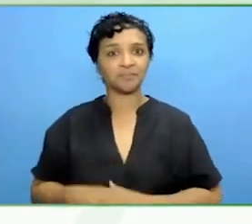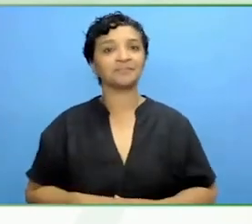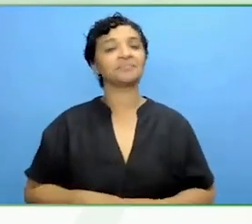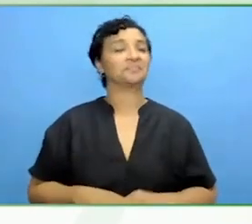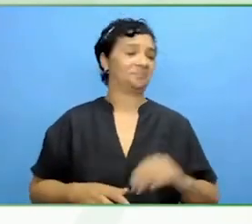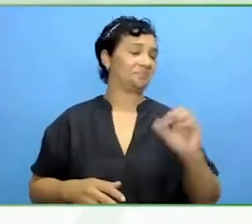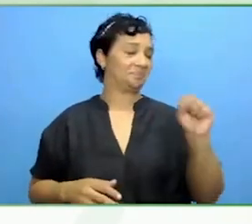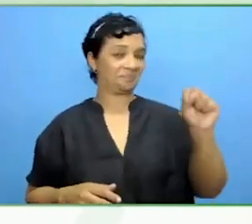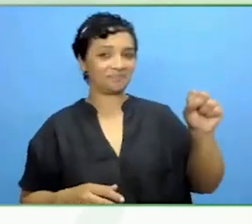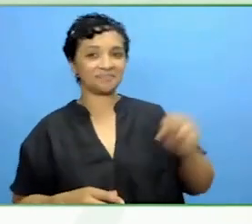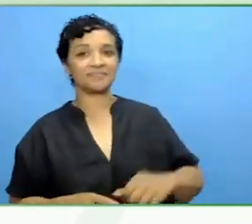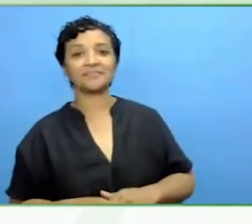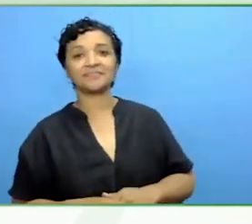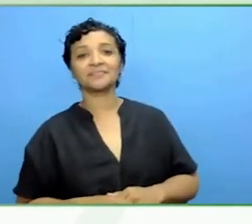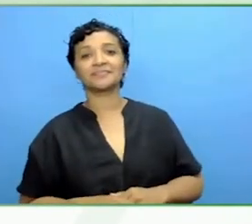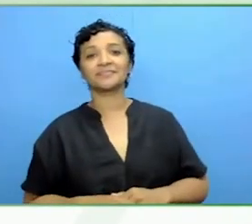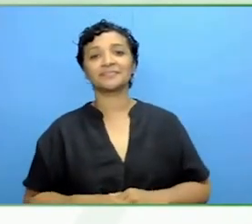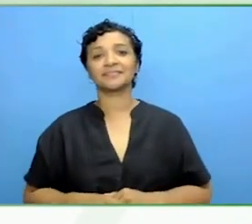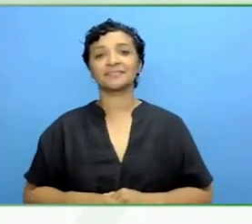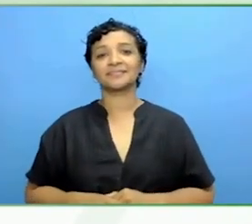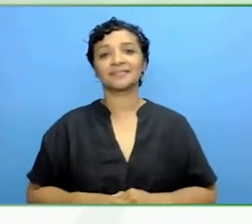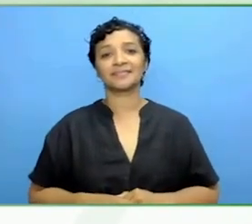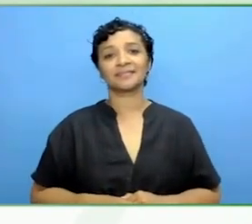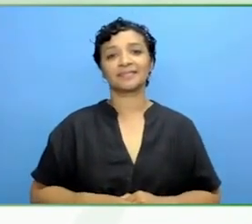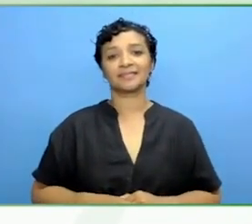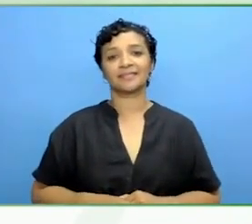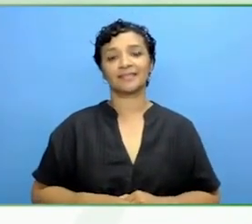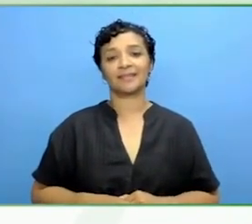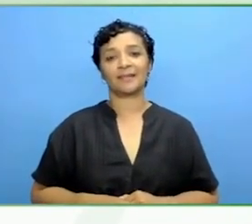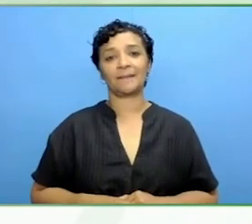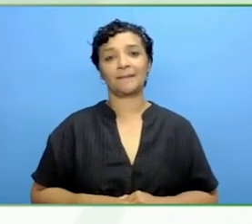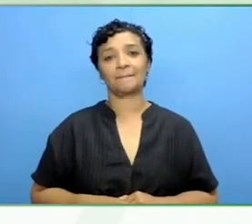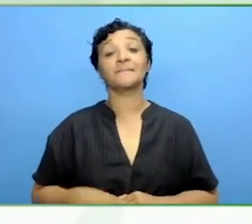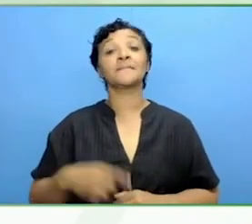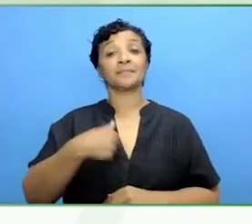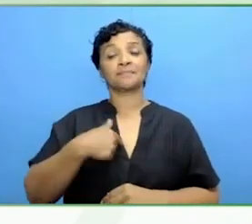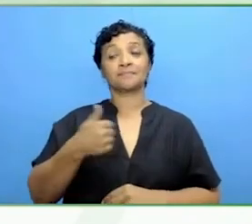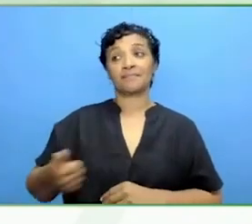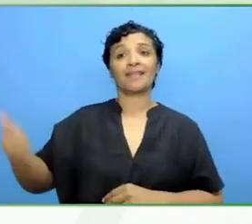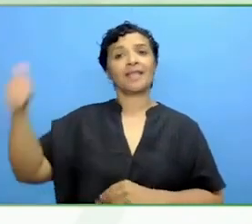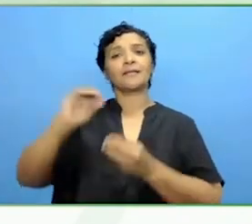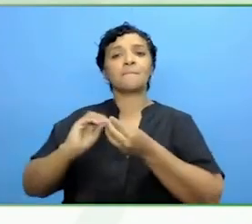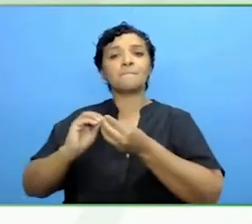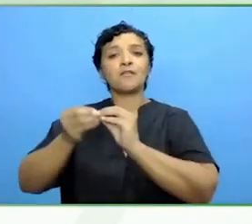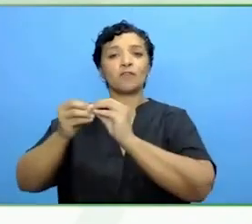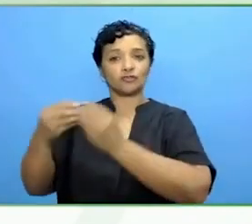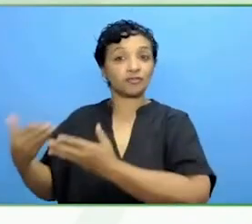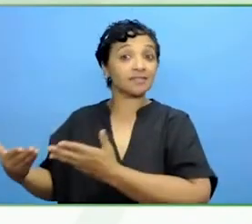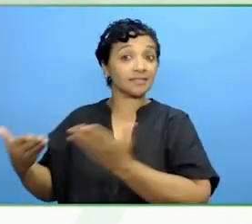I am part of the people who supply the vaccines to many people